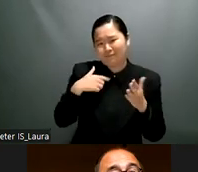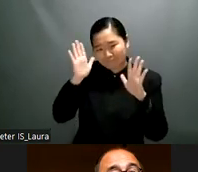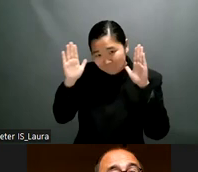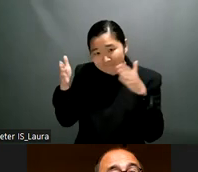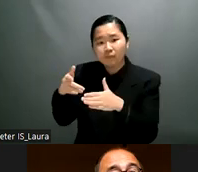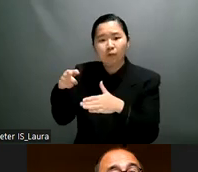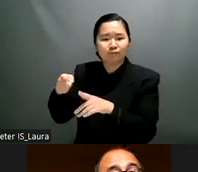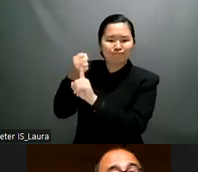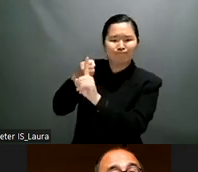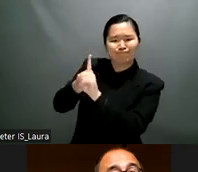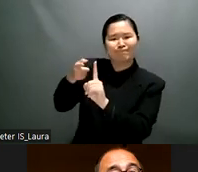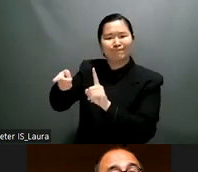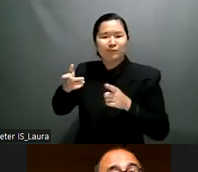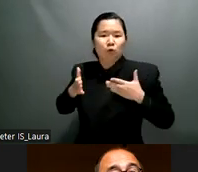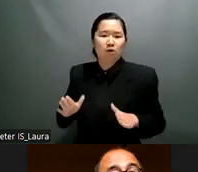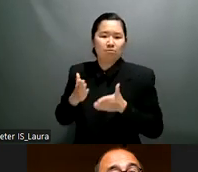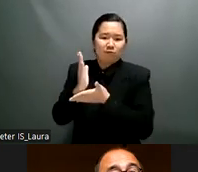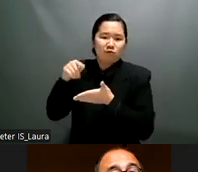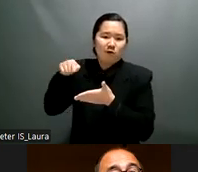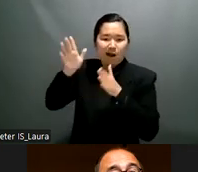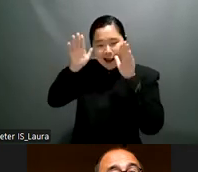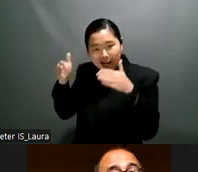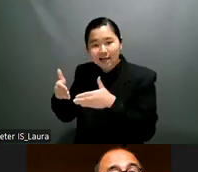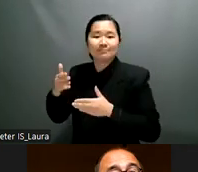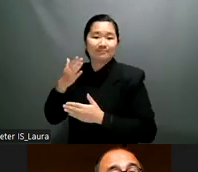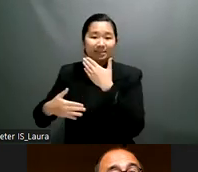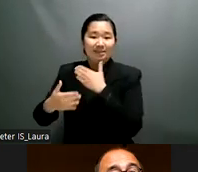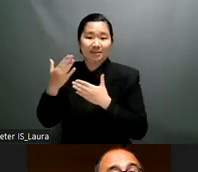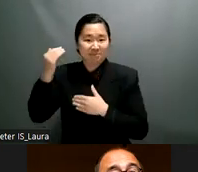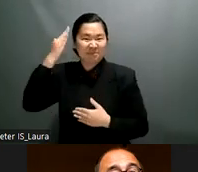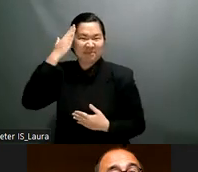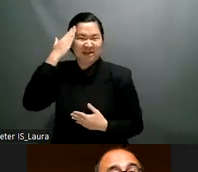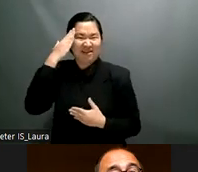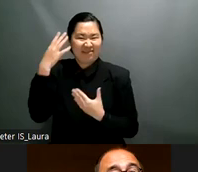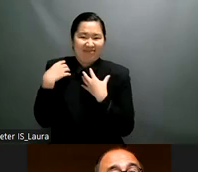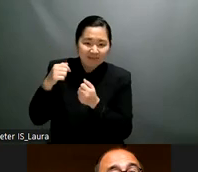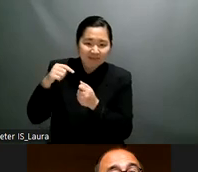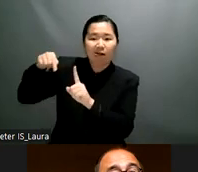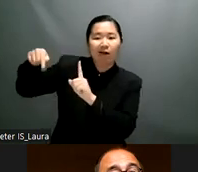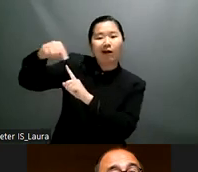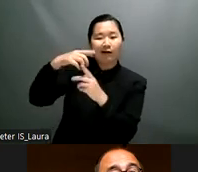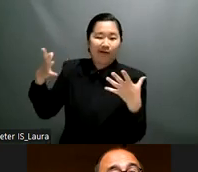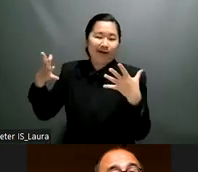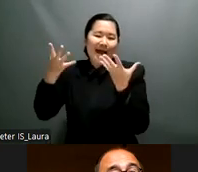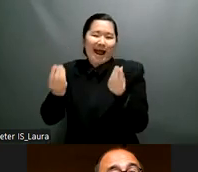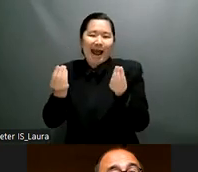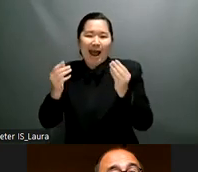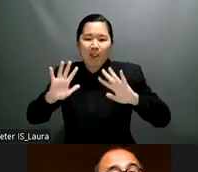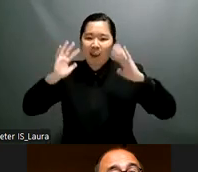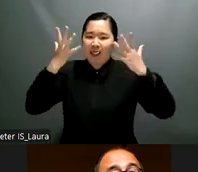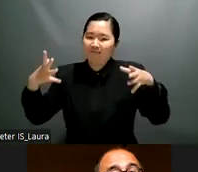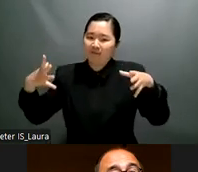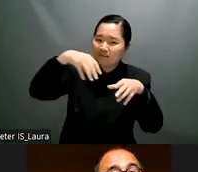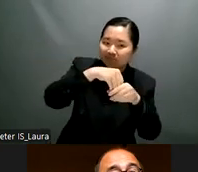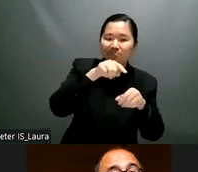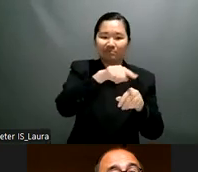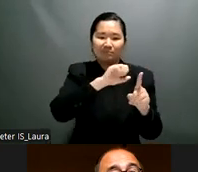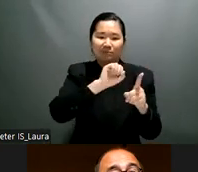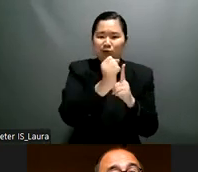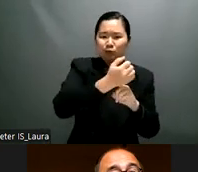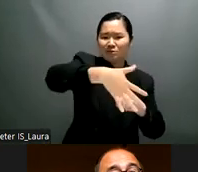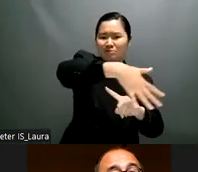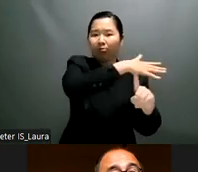in what's so called social care institution this is a non-medical setting of institution that is